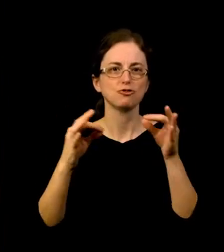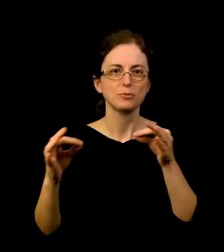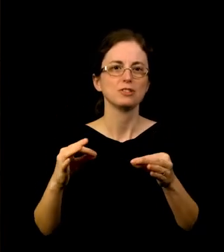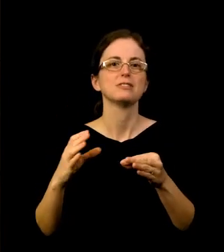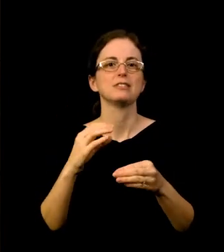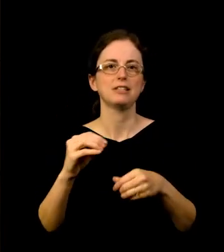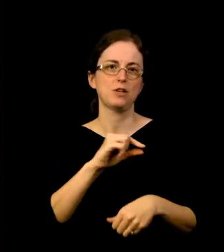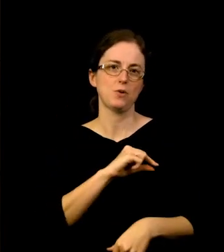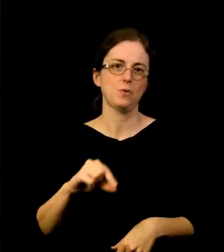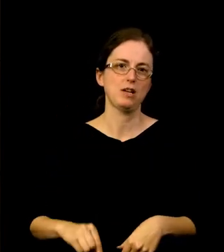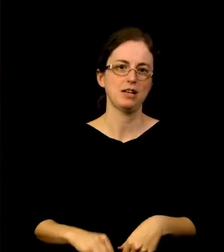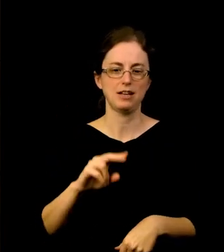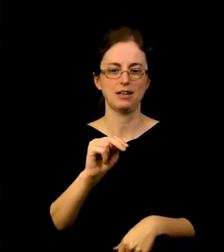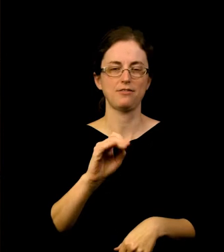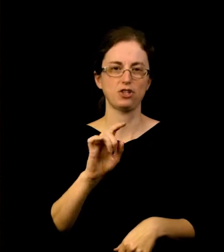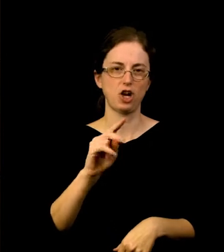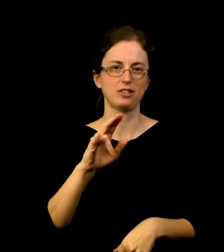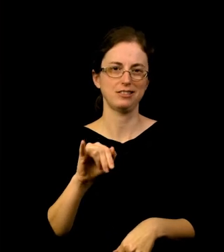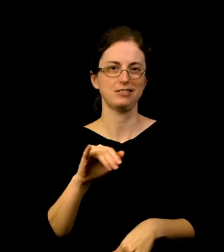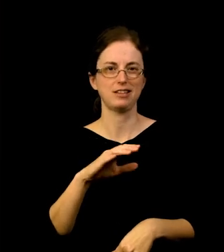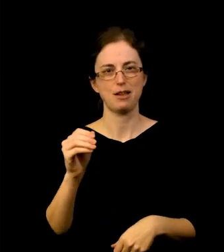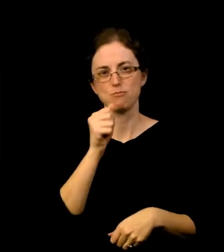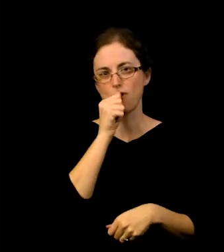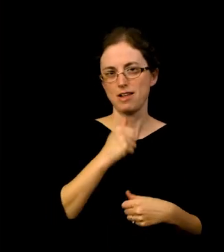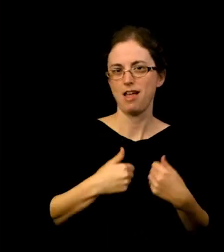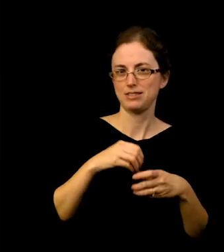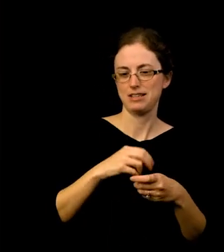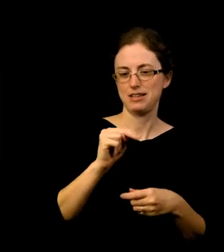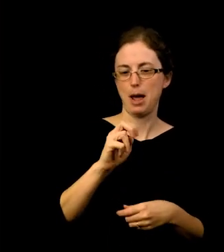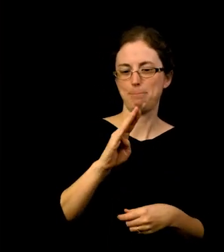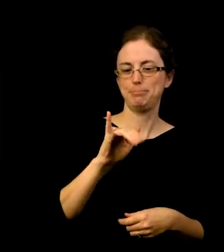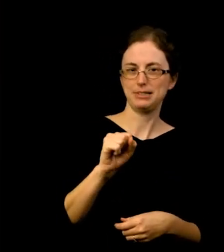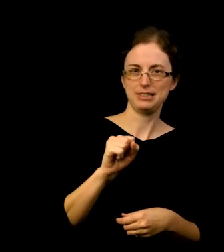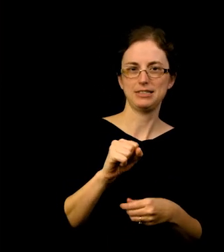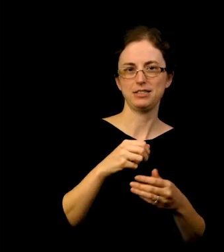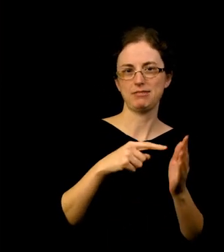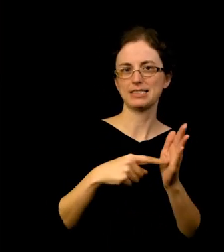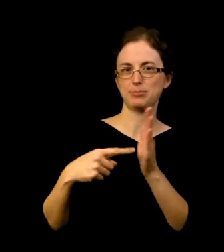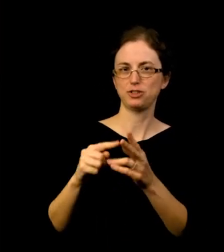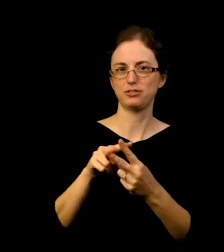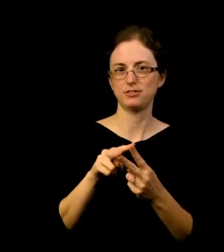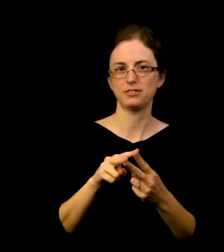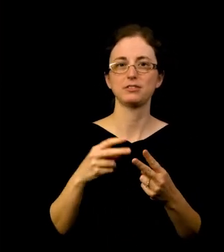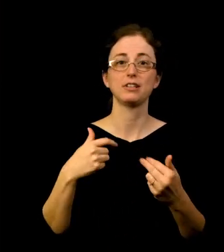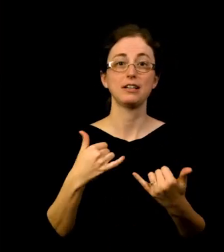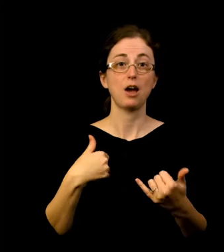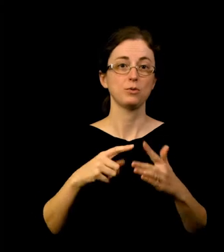of the Nabis. We have also worked to make our online programing more accessible. We have started the practice of including verbal descriptions